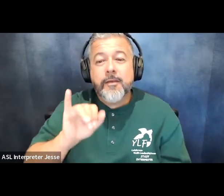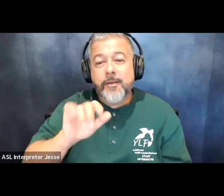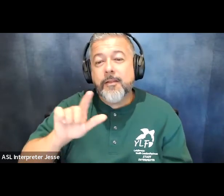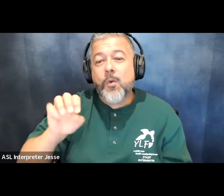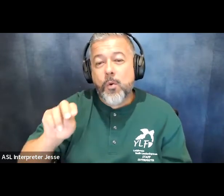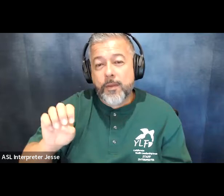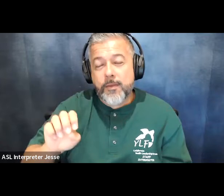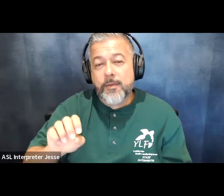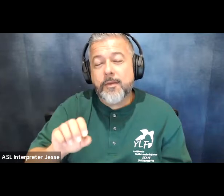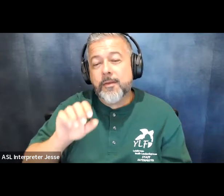ohio